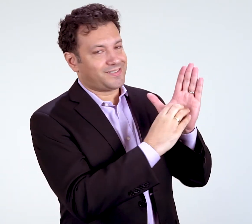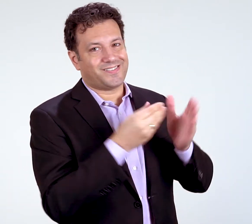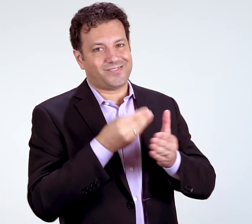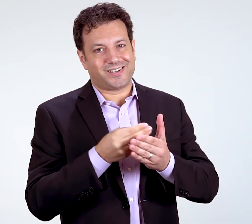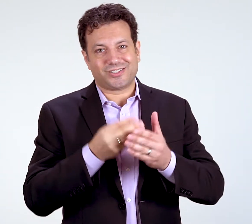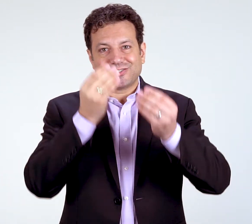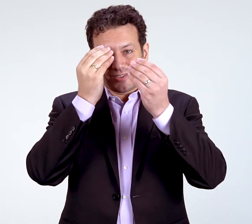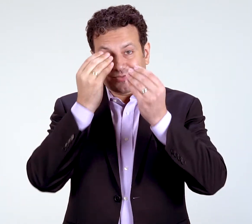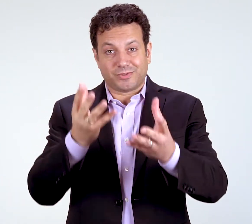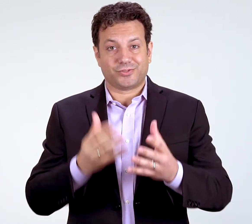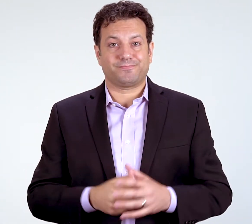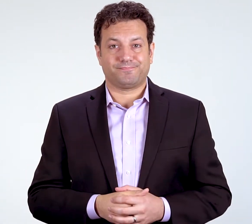and your financial information.